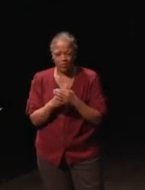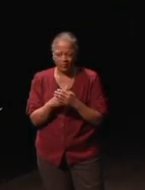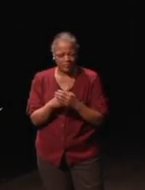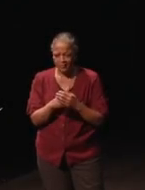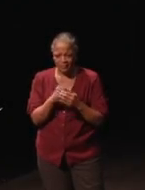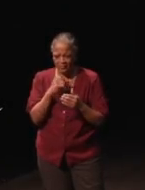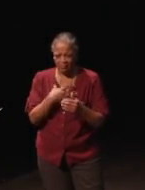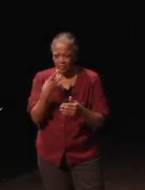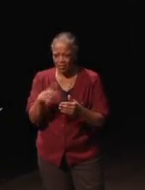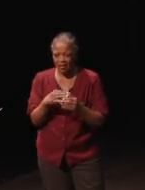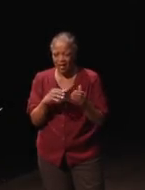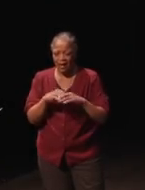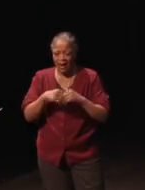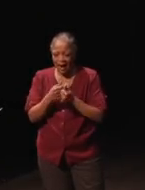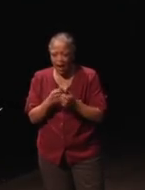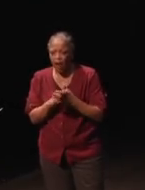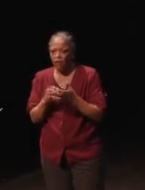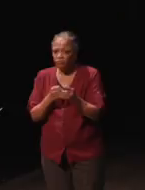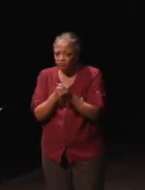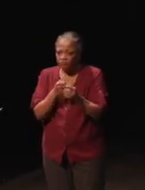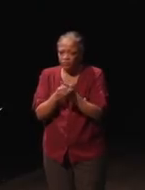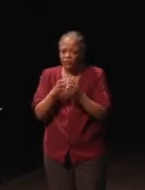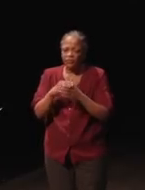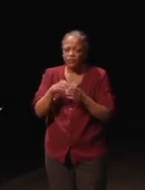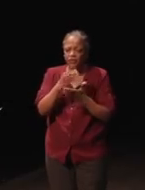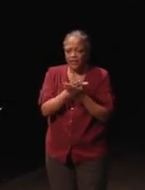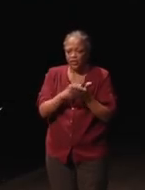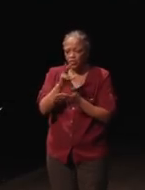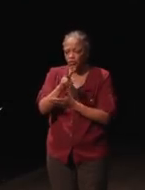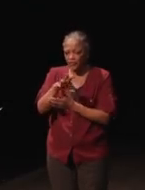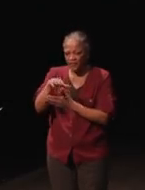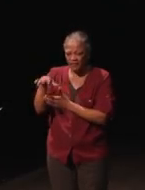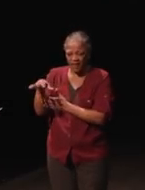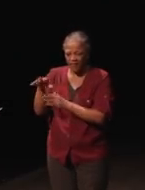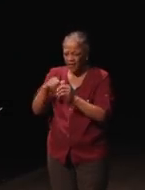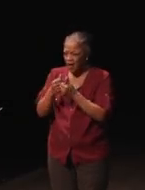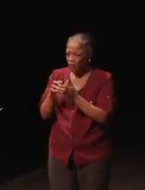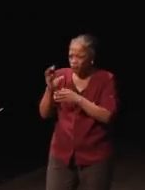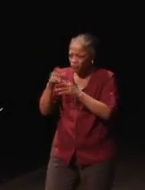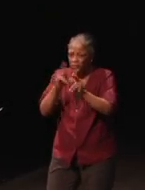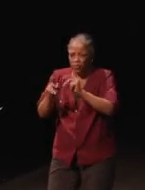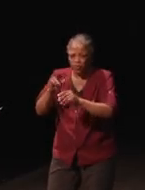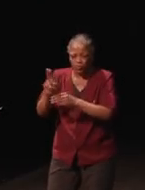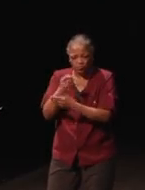the enforcement had gone fOR Section 255, because under Section 255,